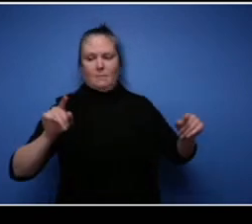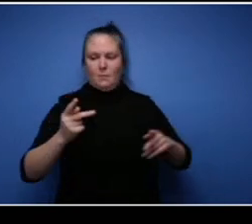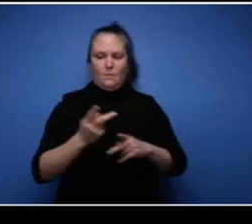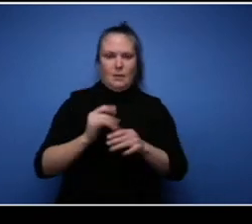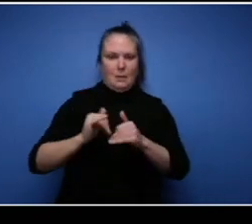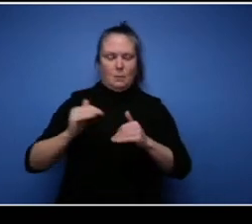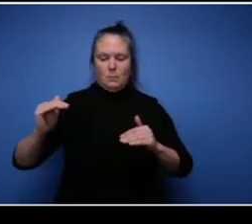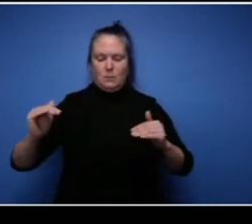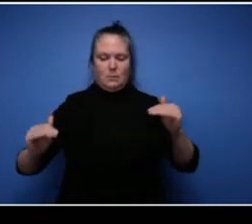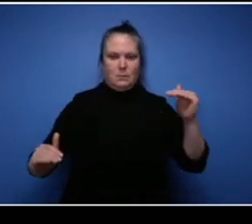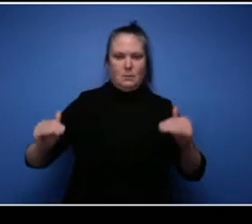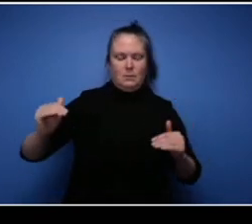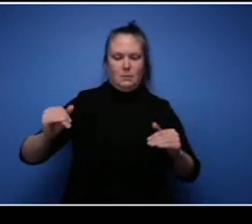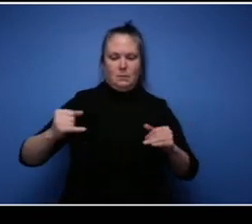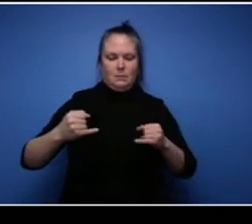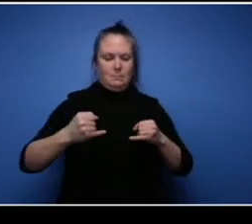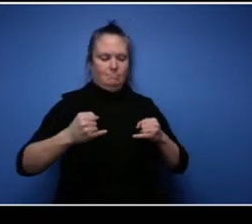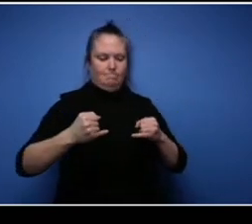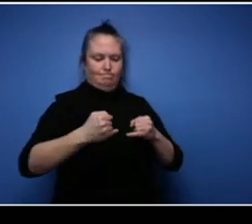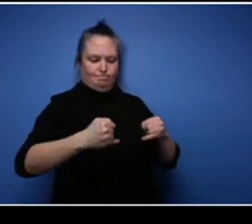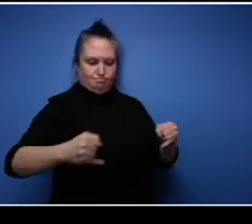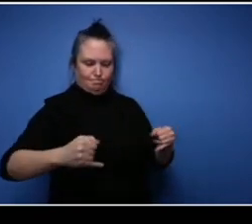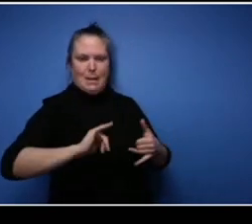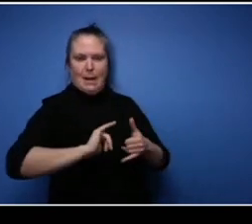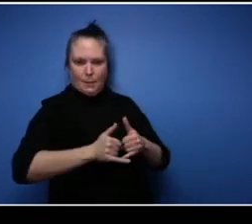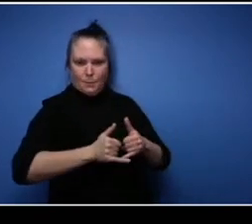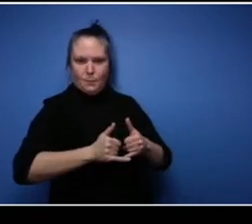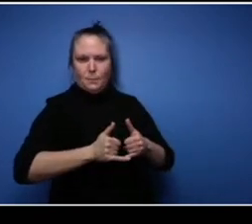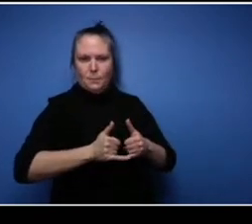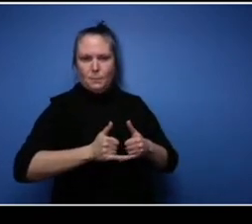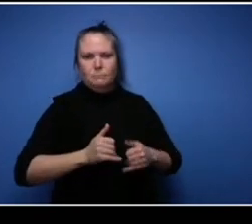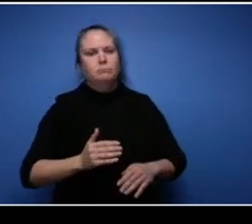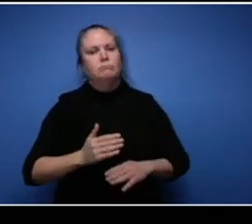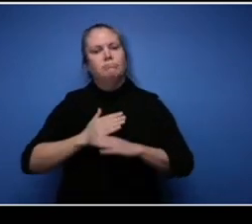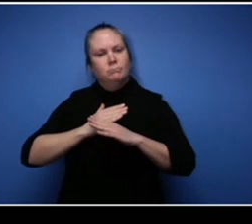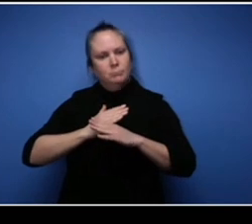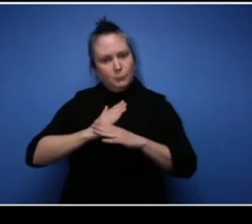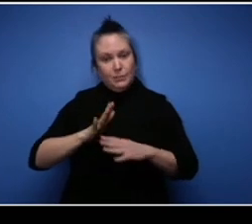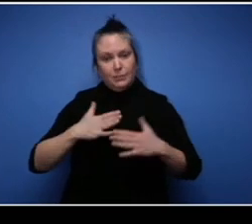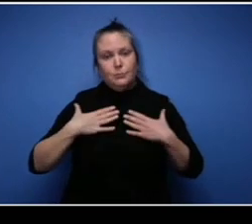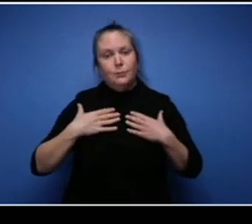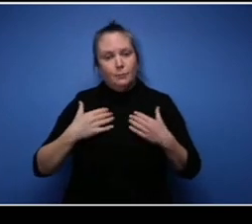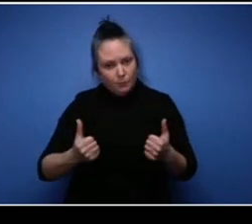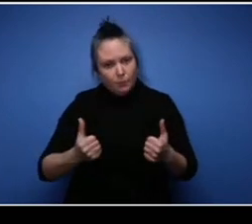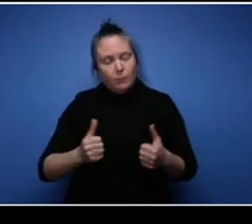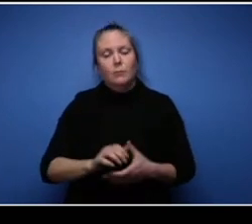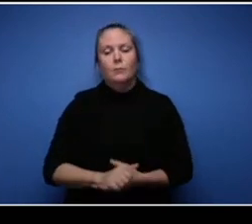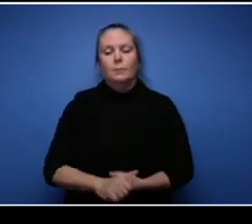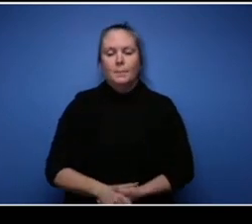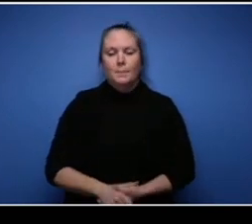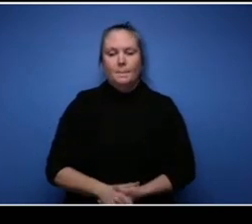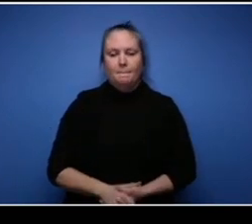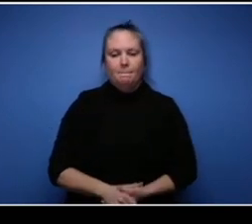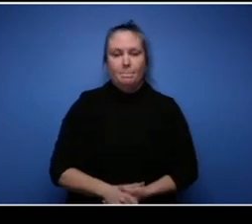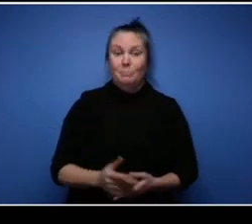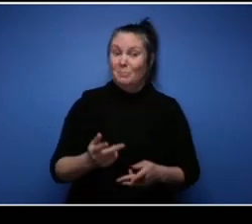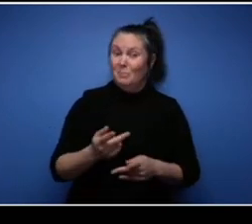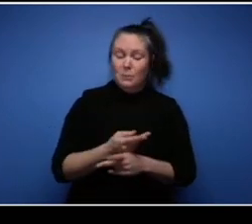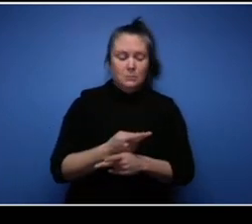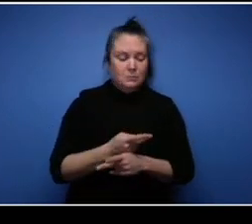of your health. You know especially with work, work can be stressful it's all about you know